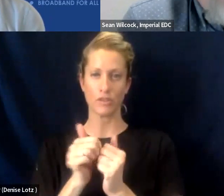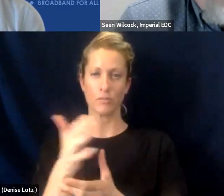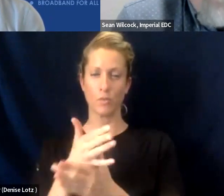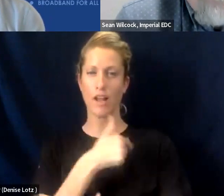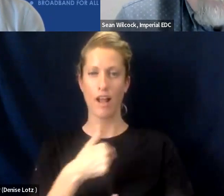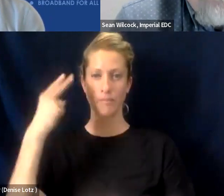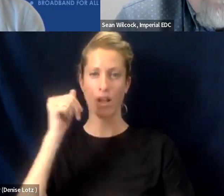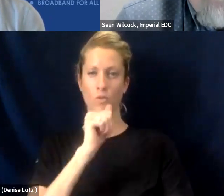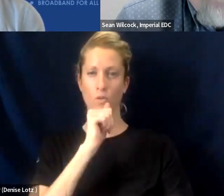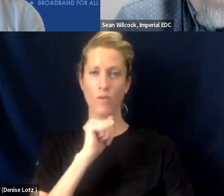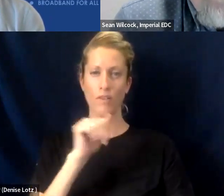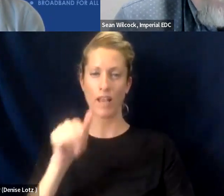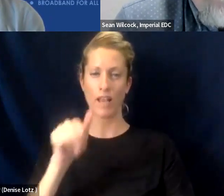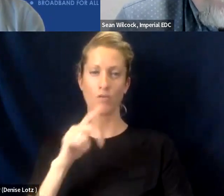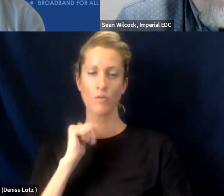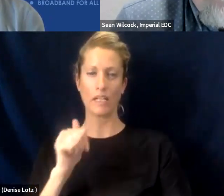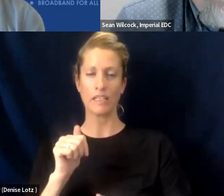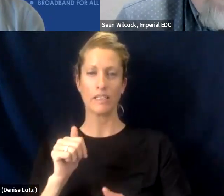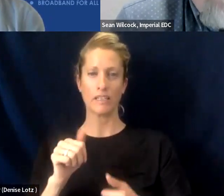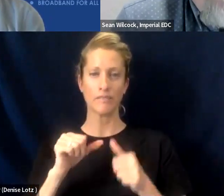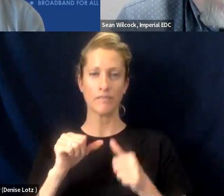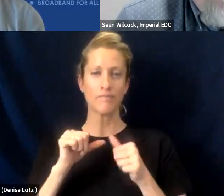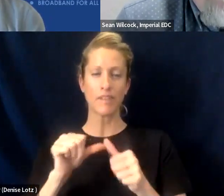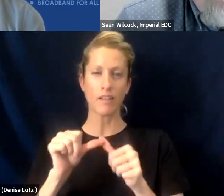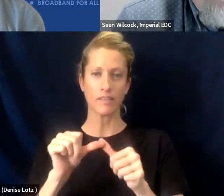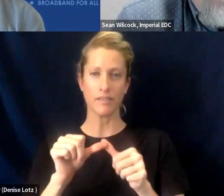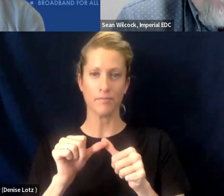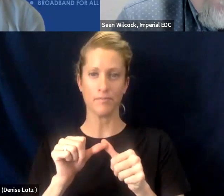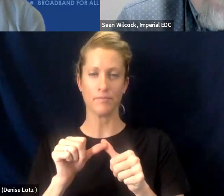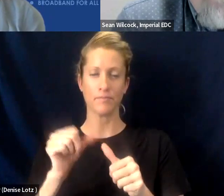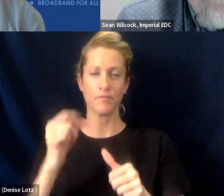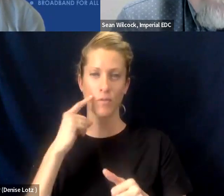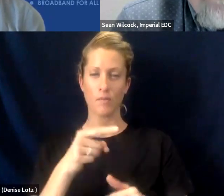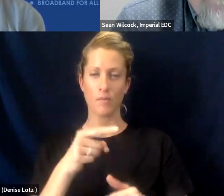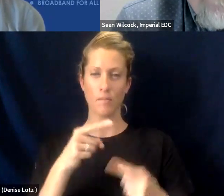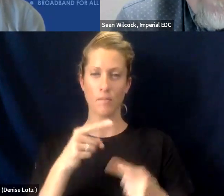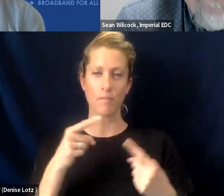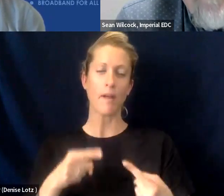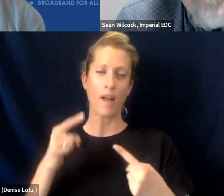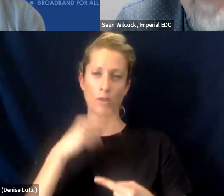So it's a constant battle for us to stay relevant.